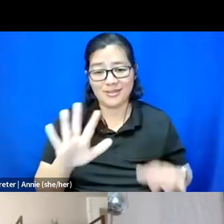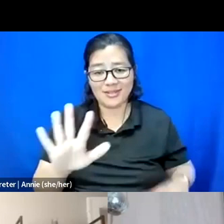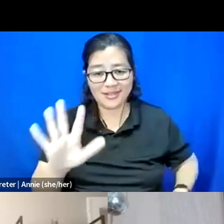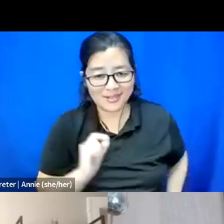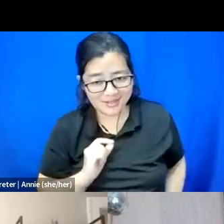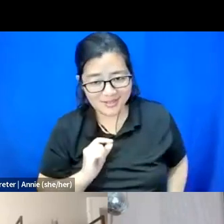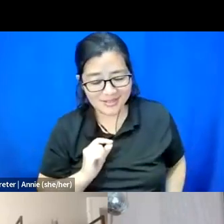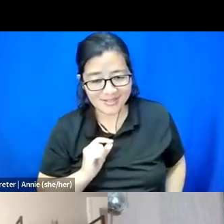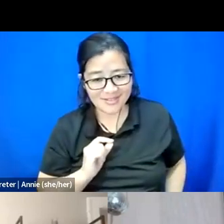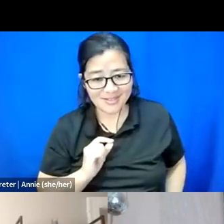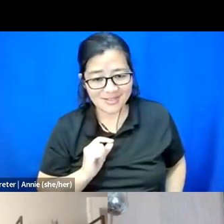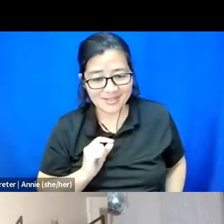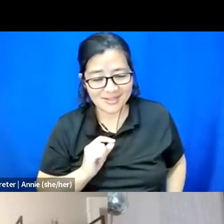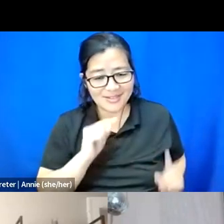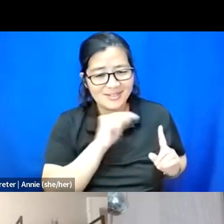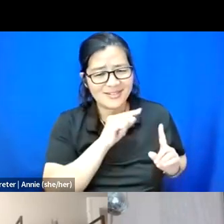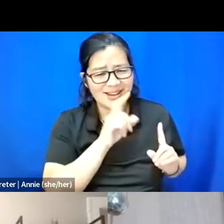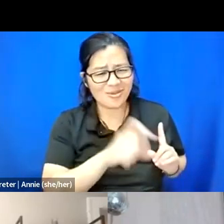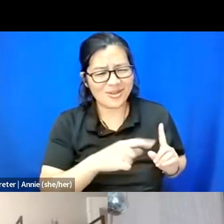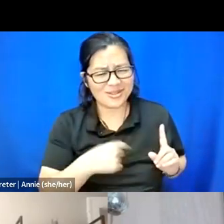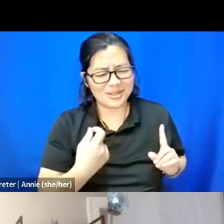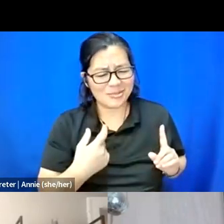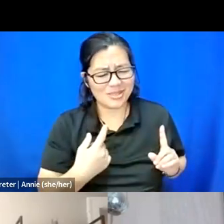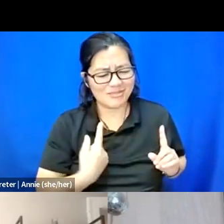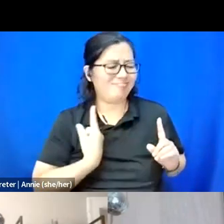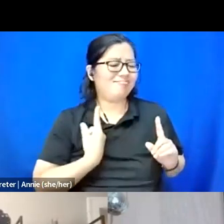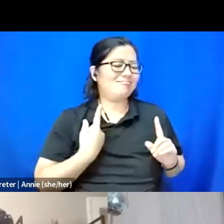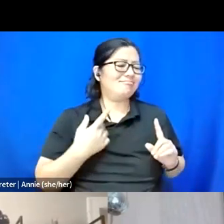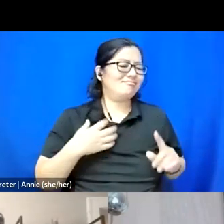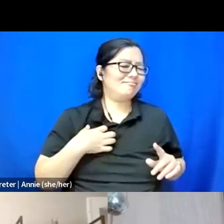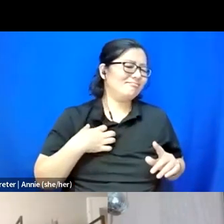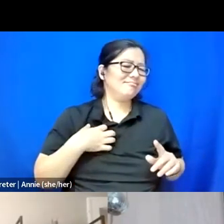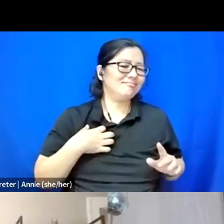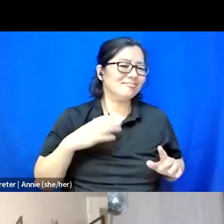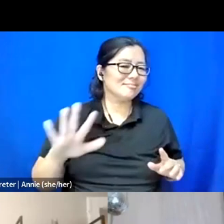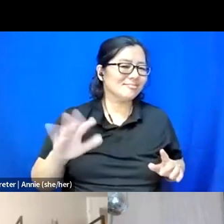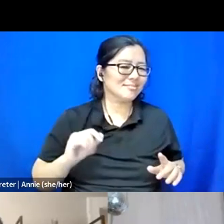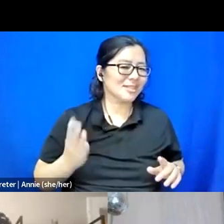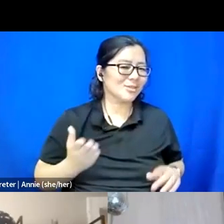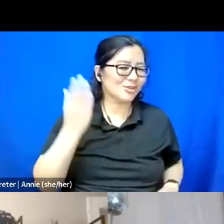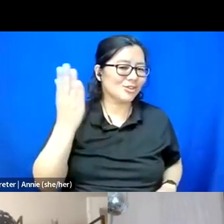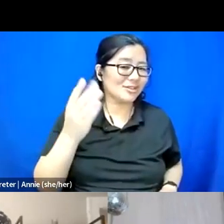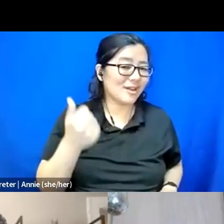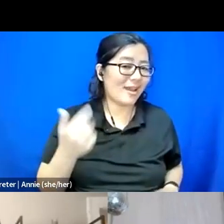that question rubbed me the wrong way personally because it suggests that there's anything easy